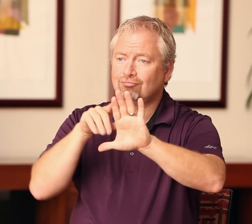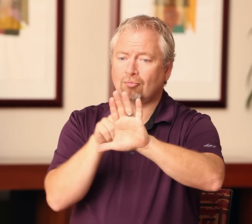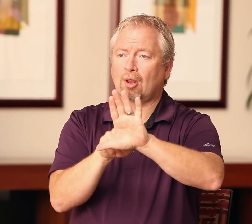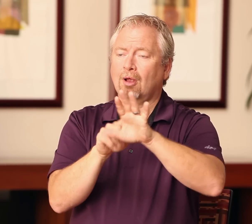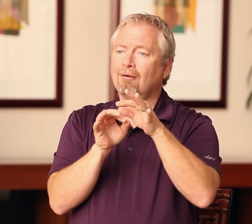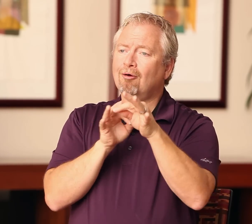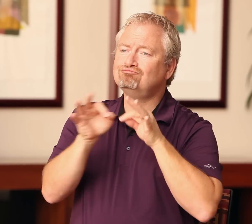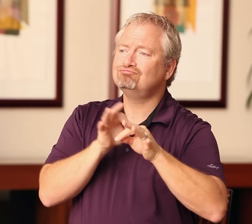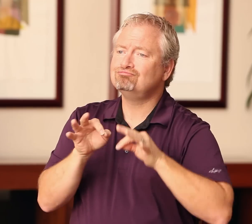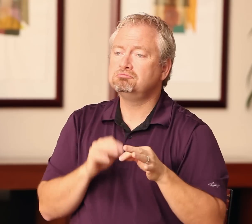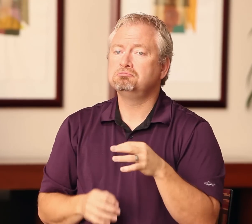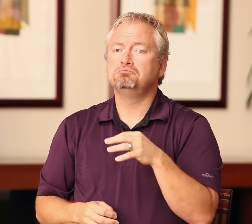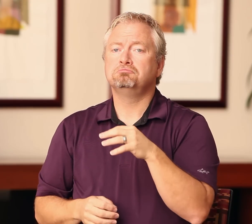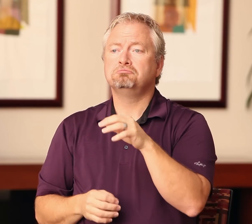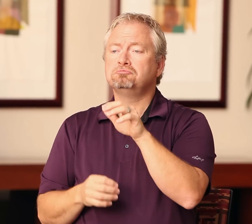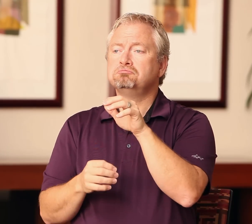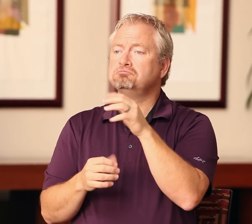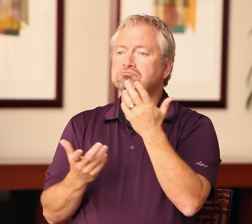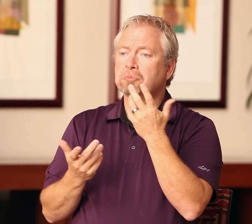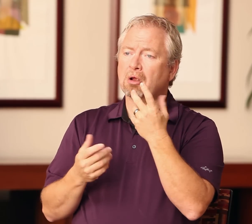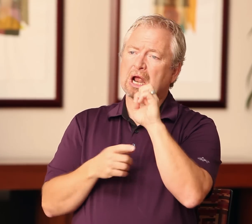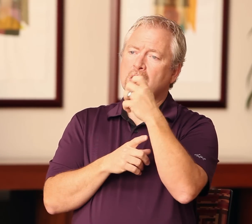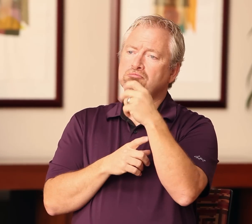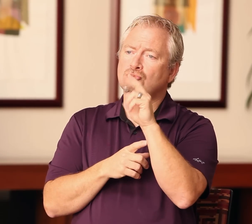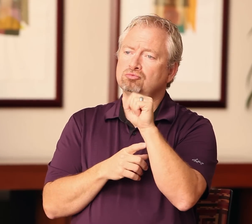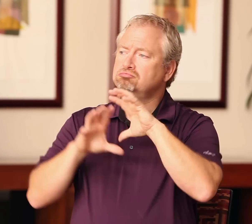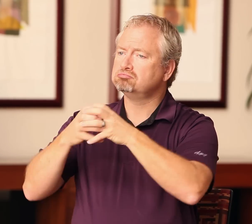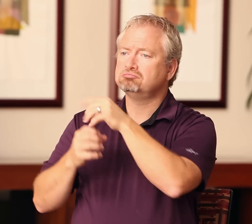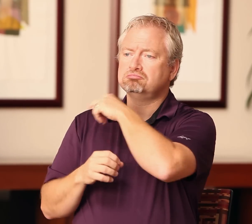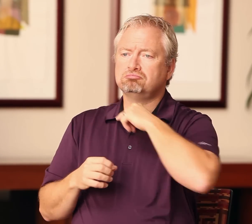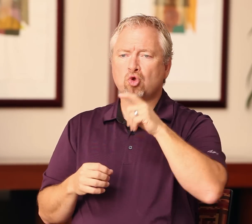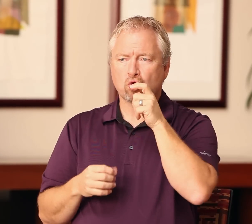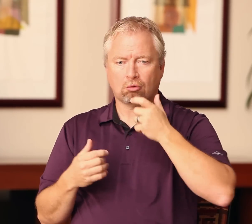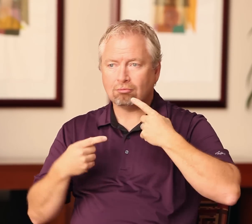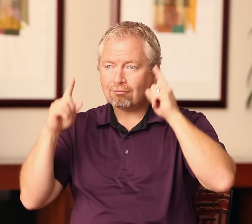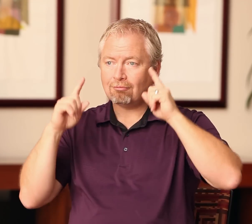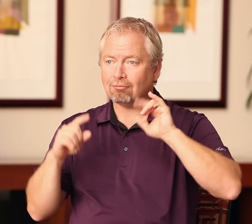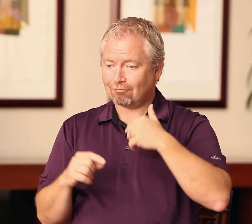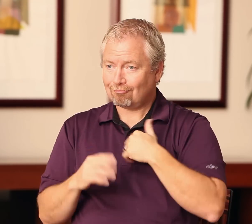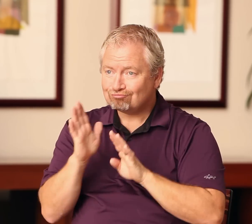Others can then duplicate my success and follow the path that I have already traveled. We could also have leaders providing mentoring opportunities.